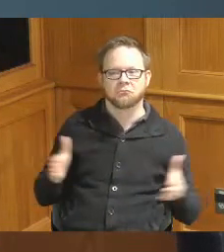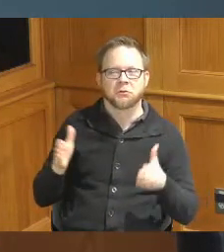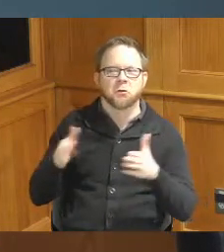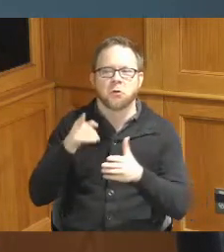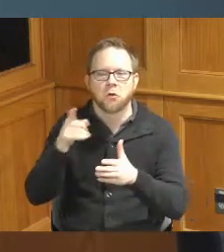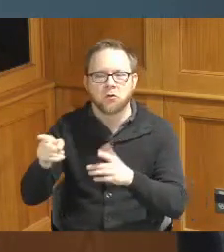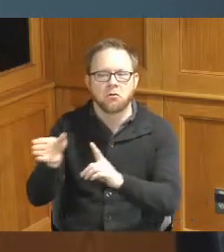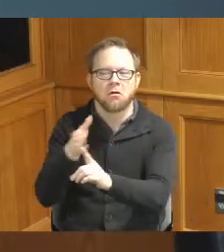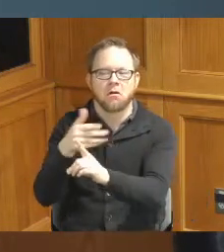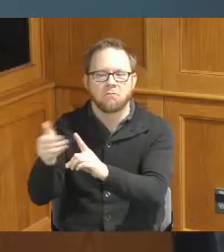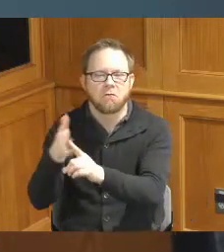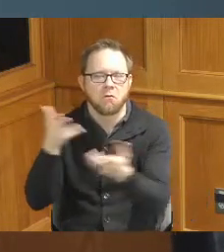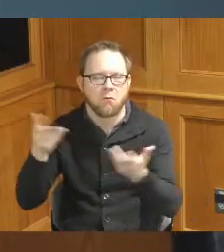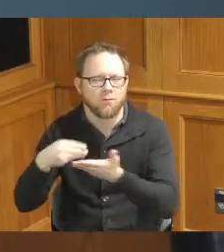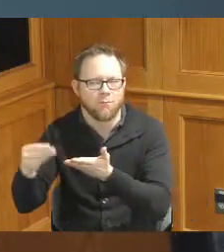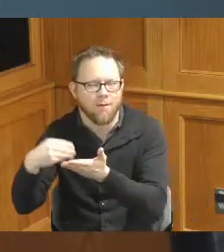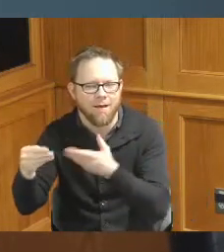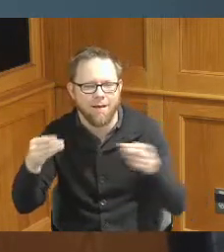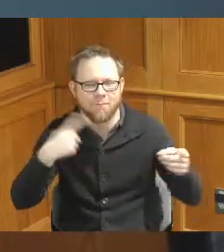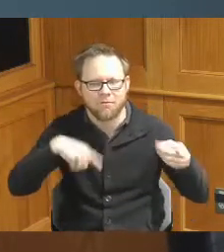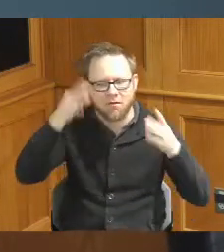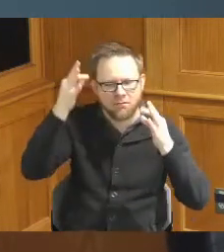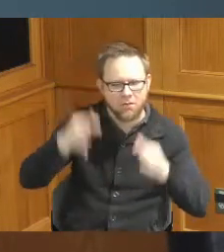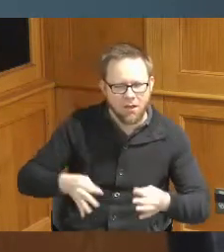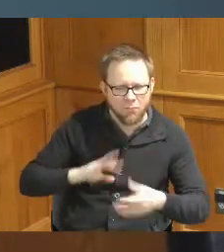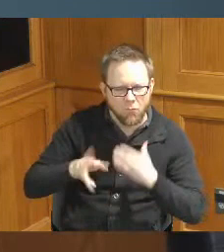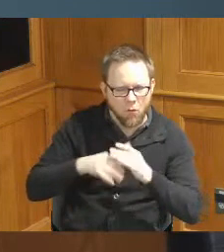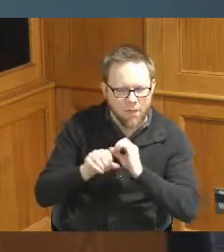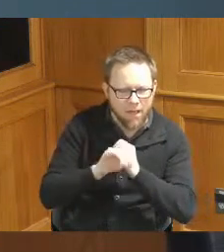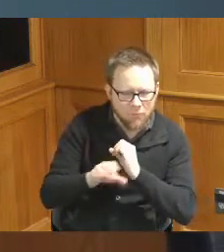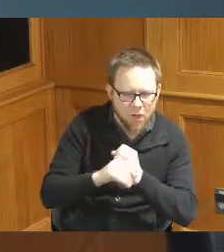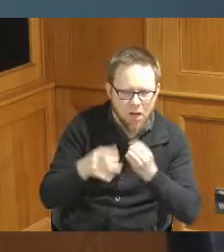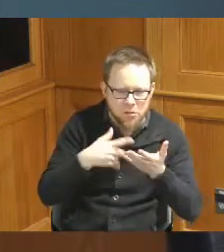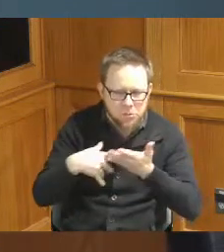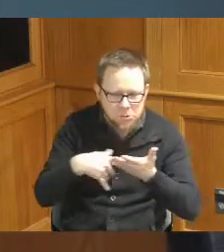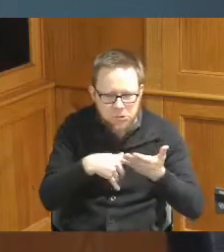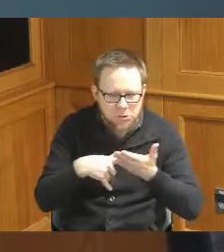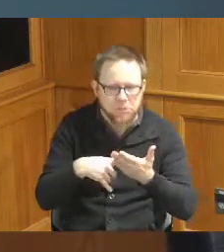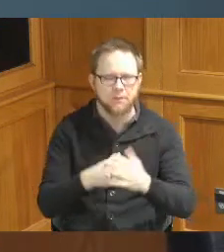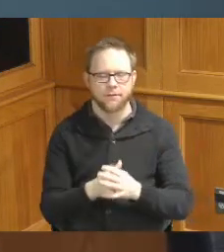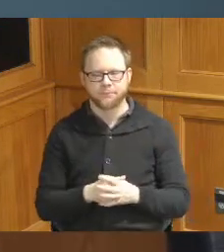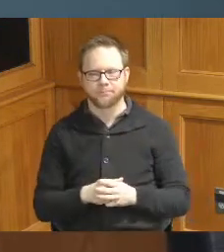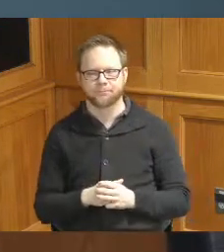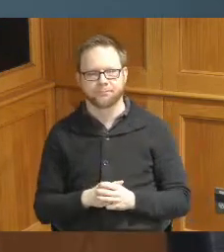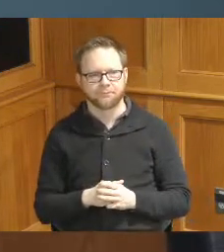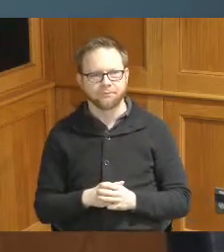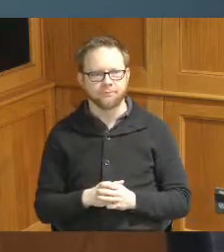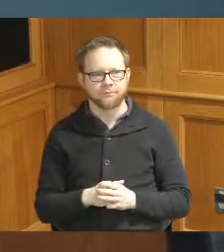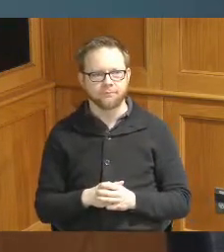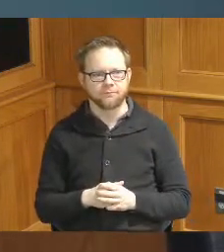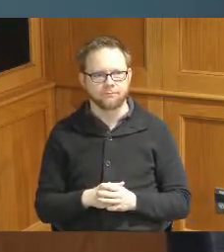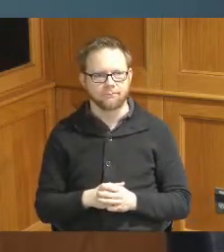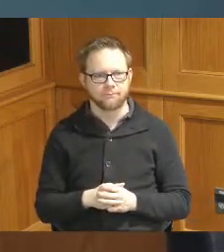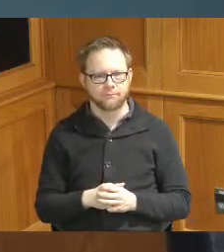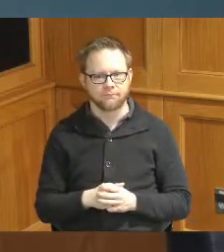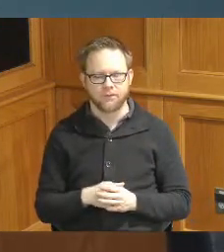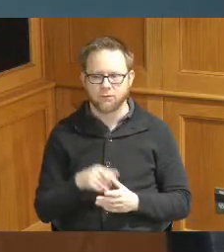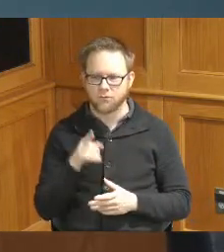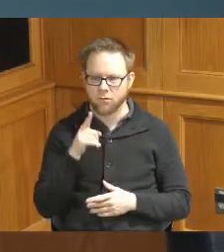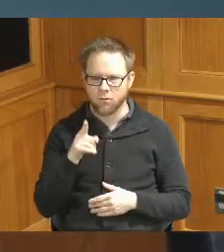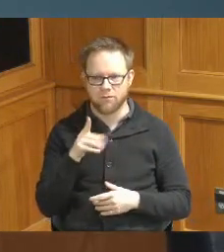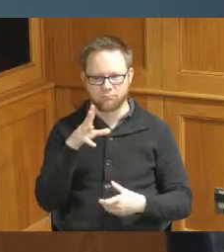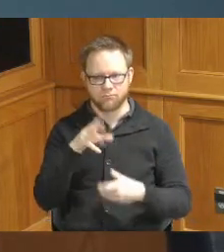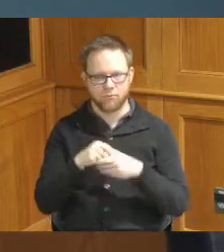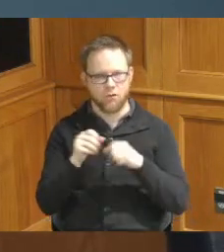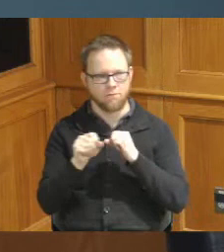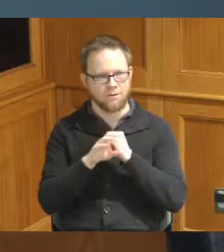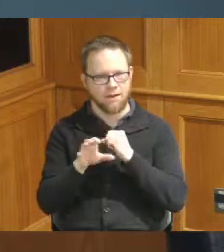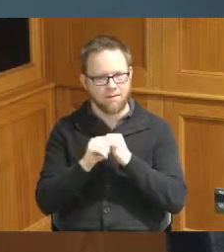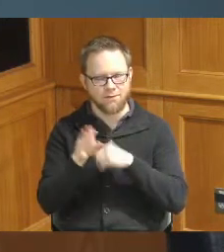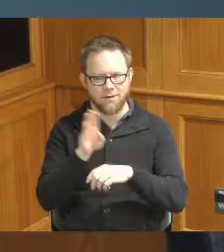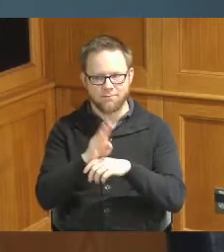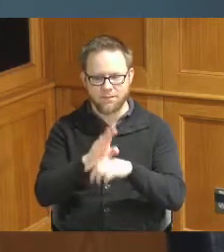buy because they determine all the advertising so he has been an advertising business for 48 years